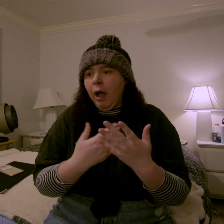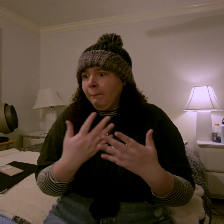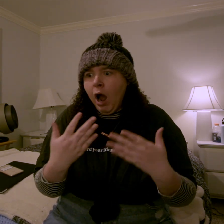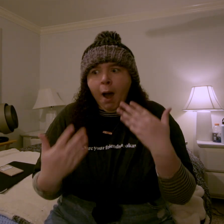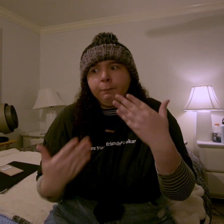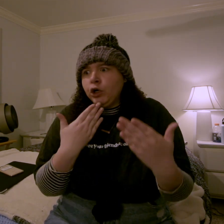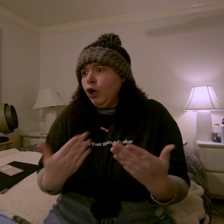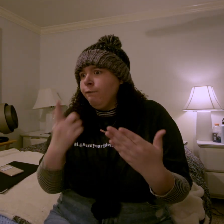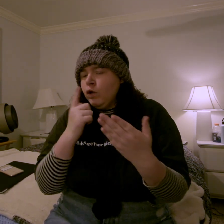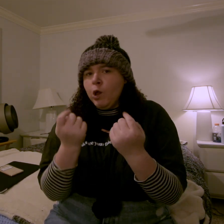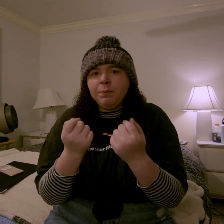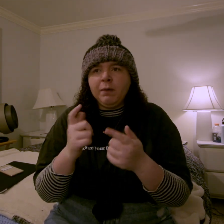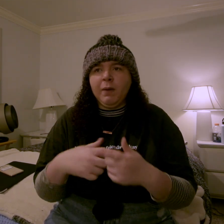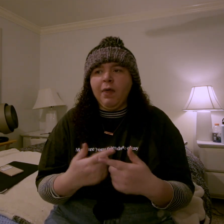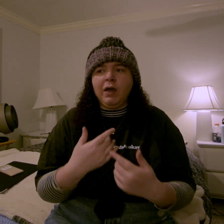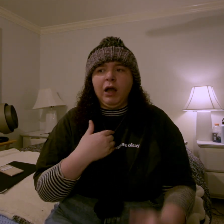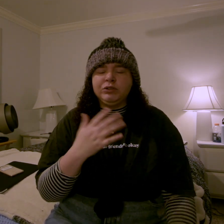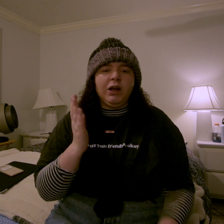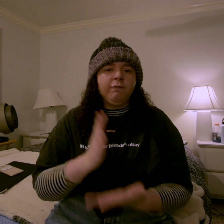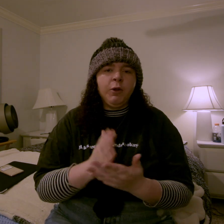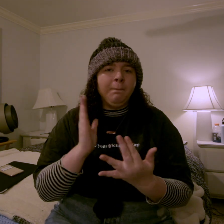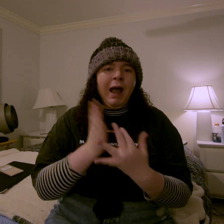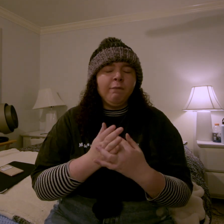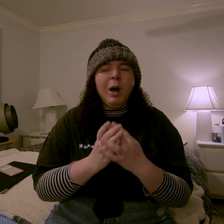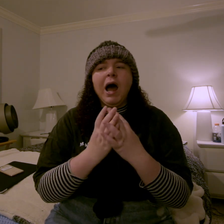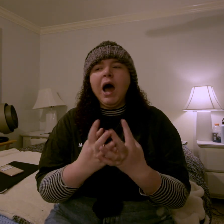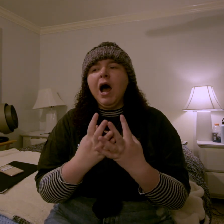i'm good for a little bit then stop halfway in the video